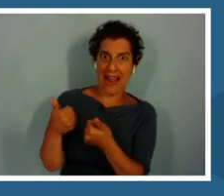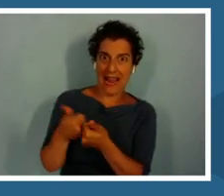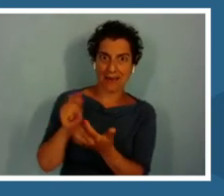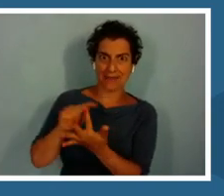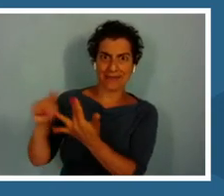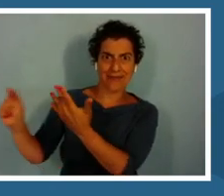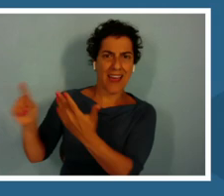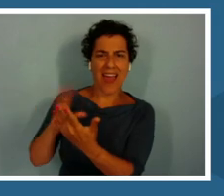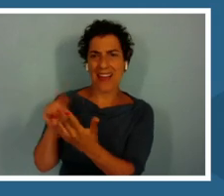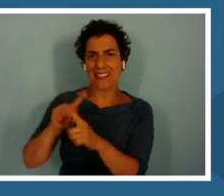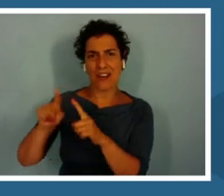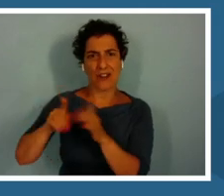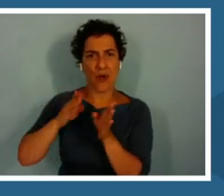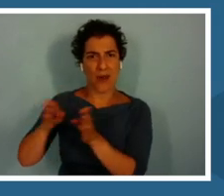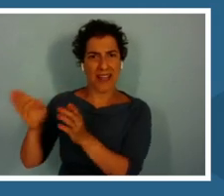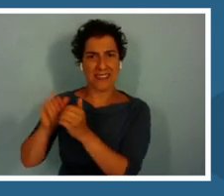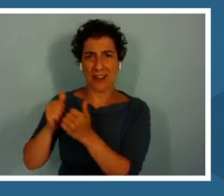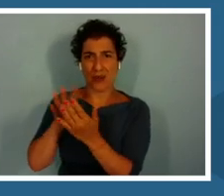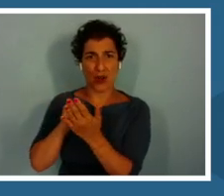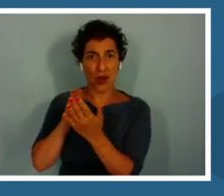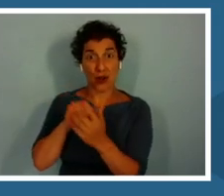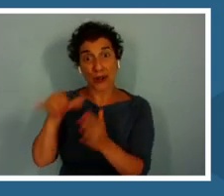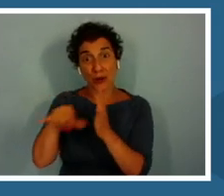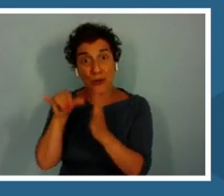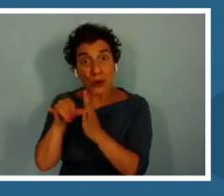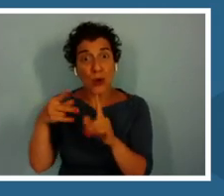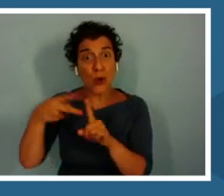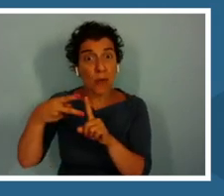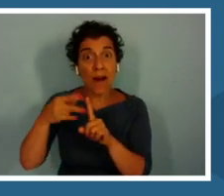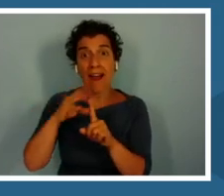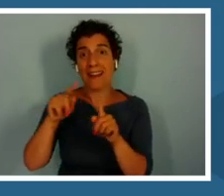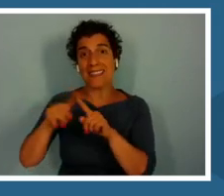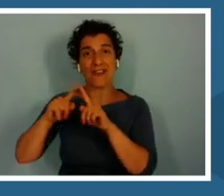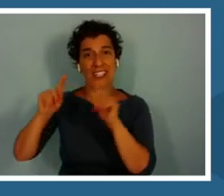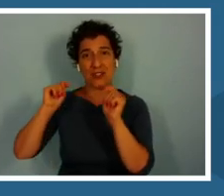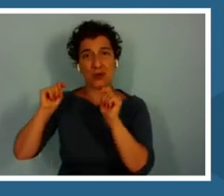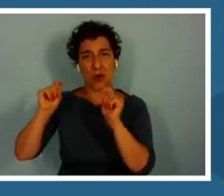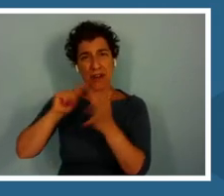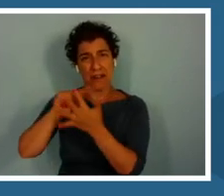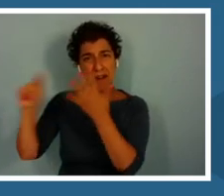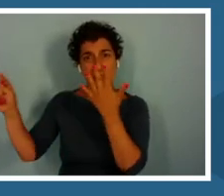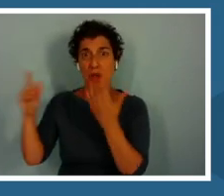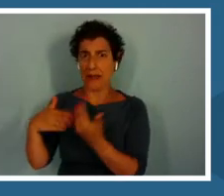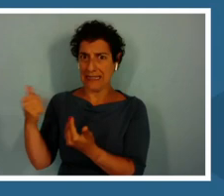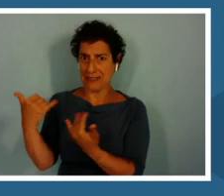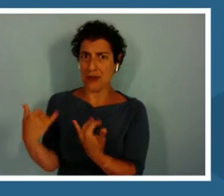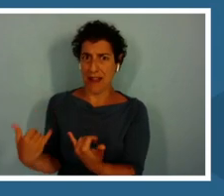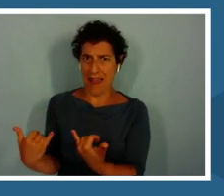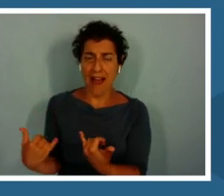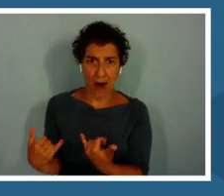to learn on YouTube and tutorials and that kind of thing. It is much easier now than when I was a kid.